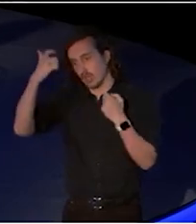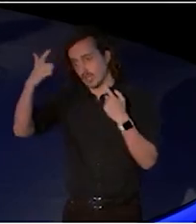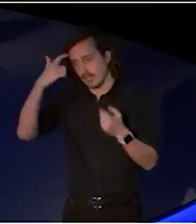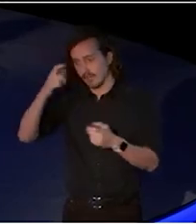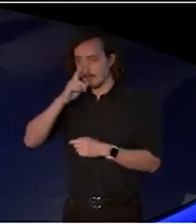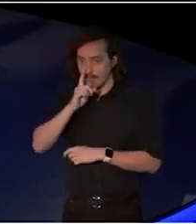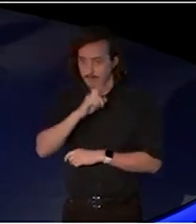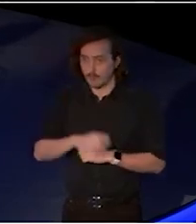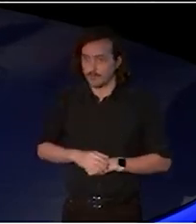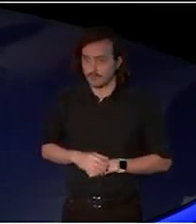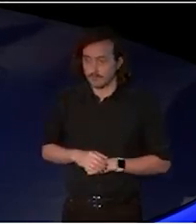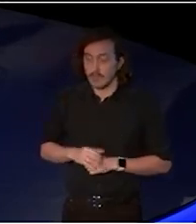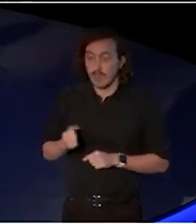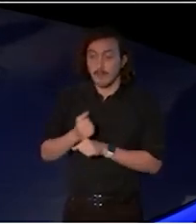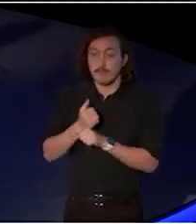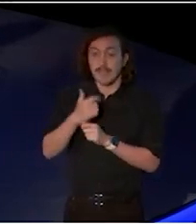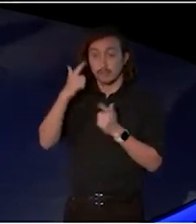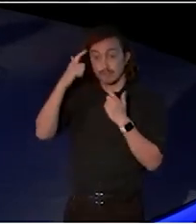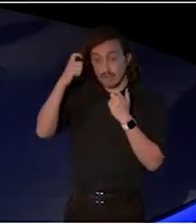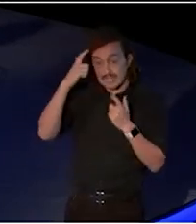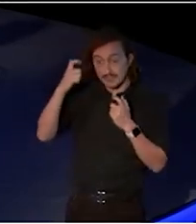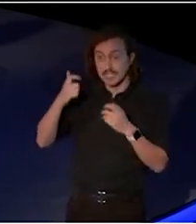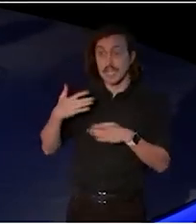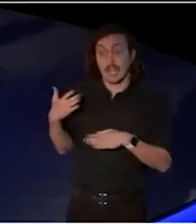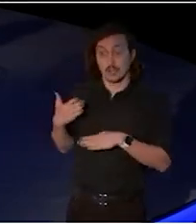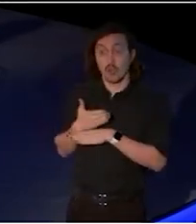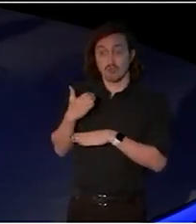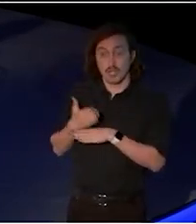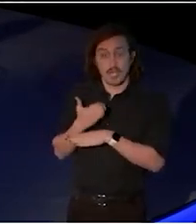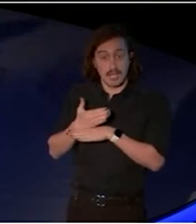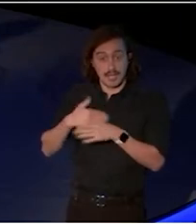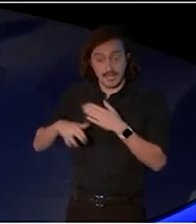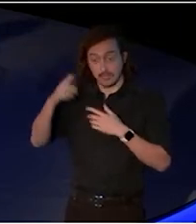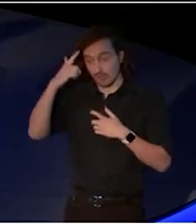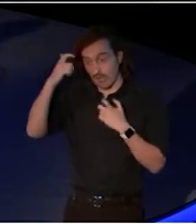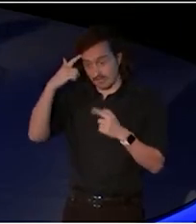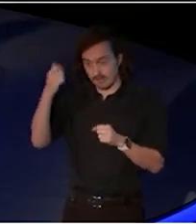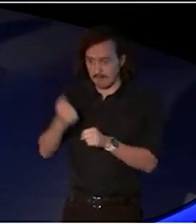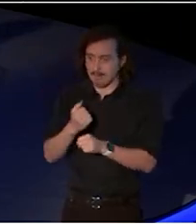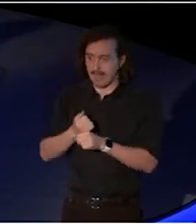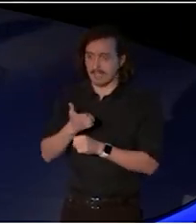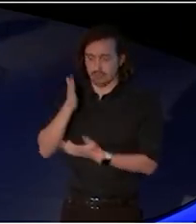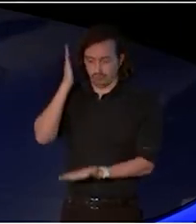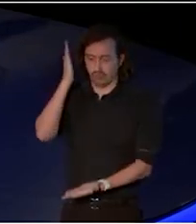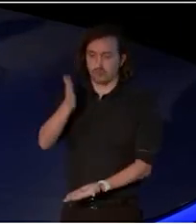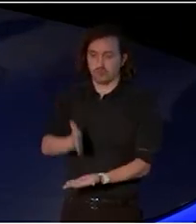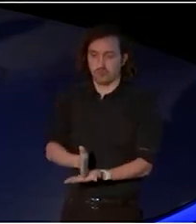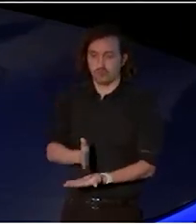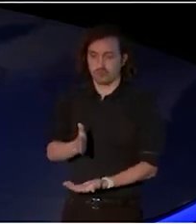and a career in creativity, as he puts it, a real job. And to give our children the opportunity